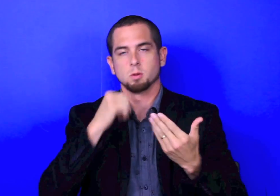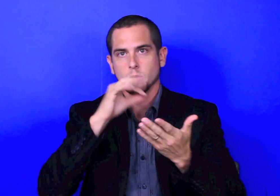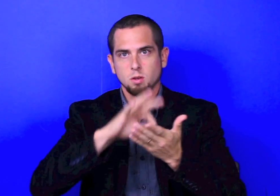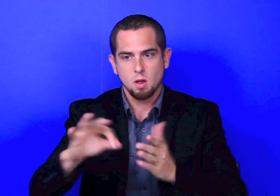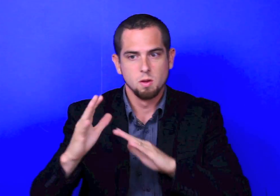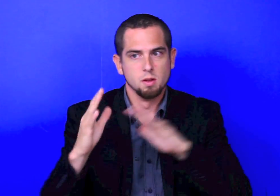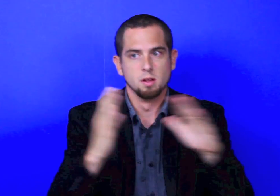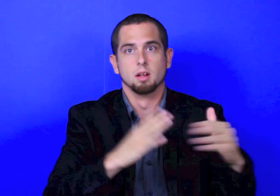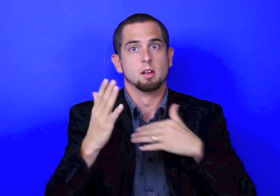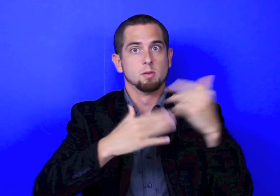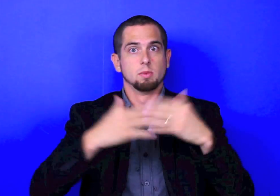No, no, I'm okay. Animals don't count.